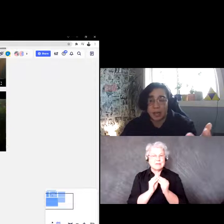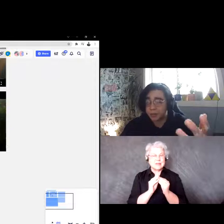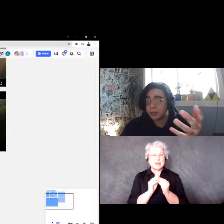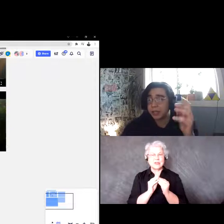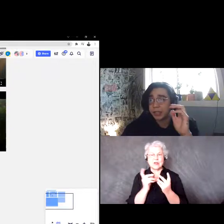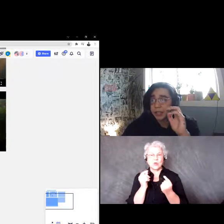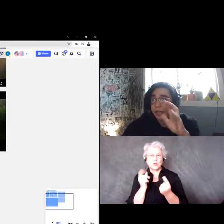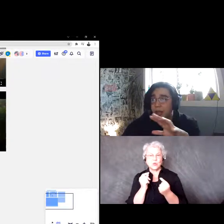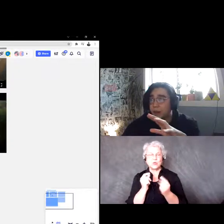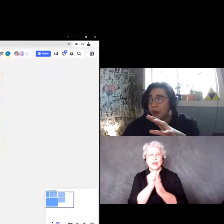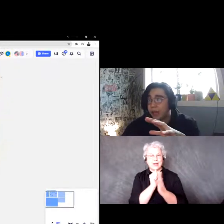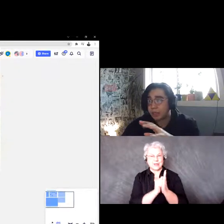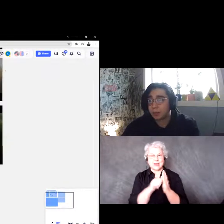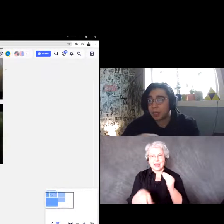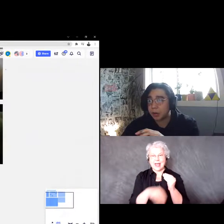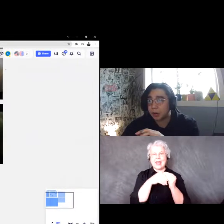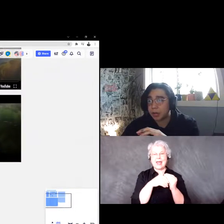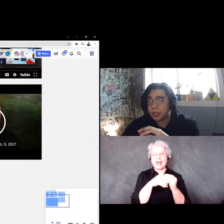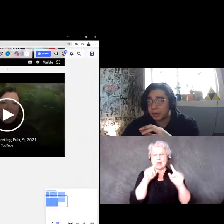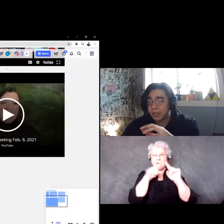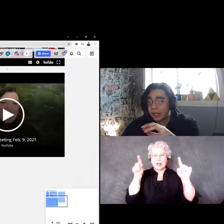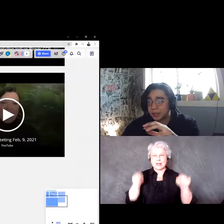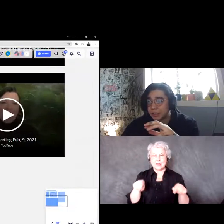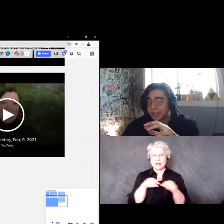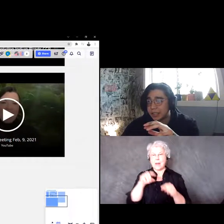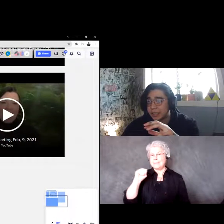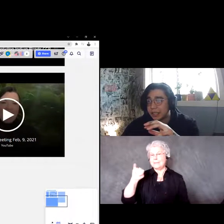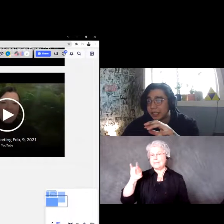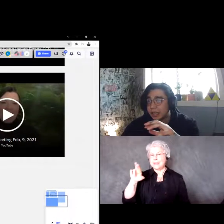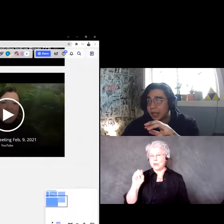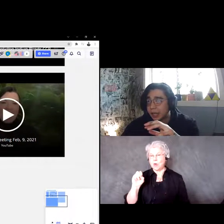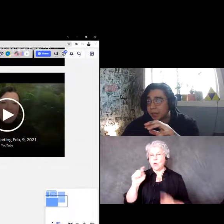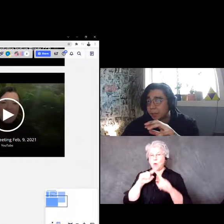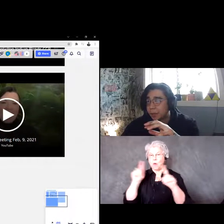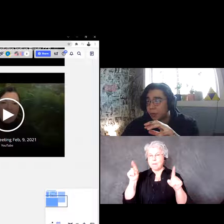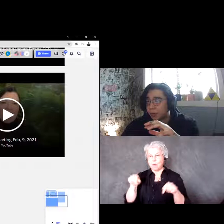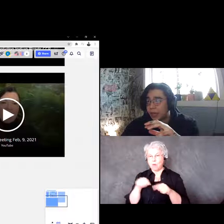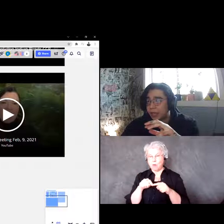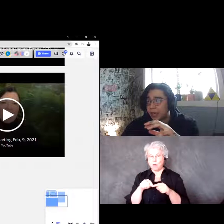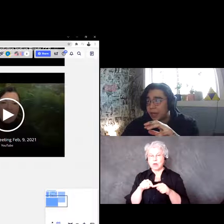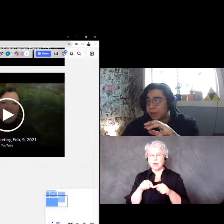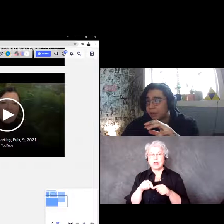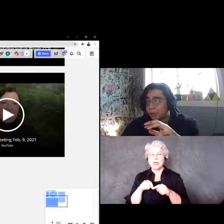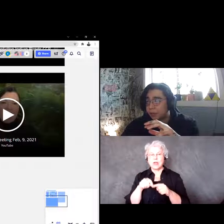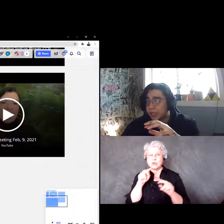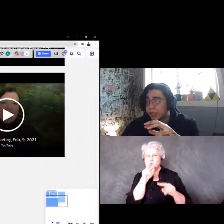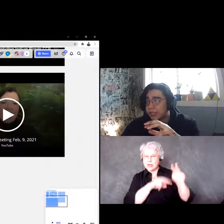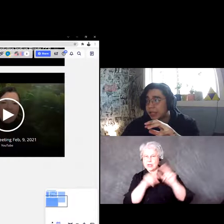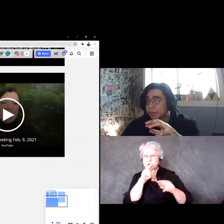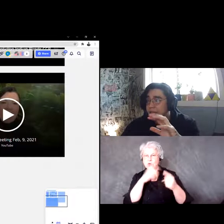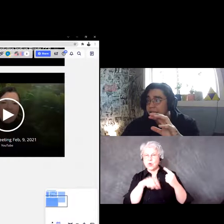am doing on the actual Miro board so you can actually see when everything will be taking place